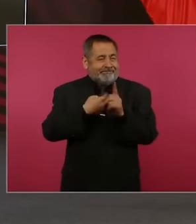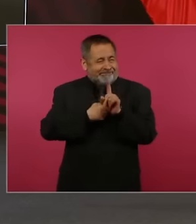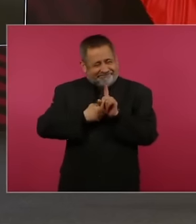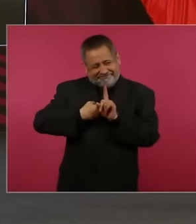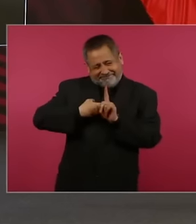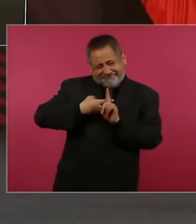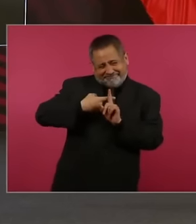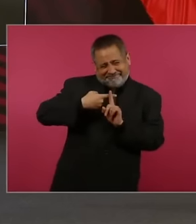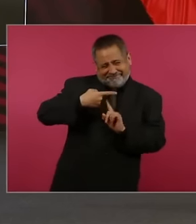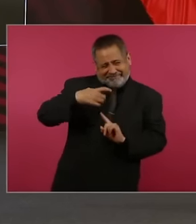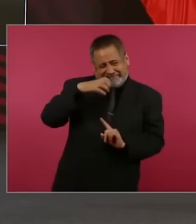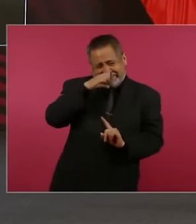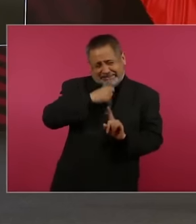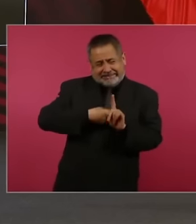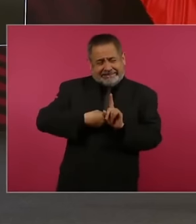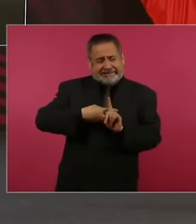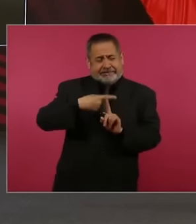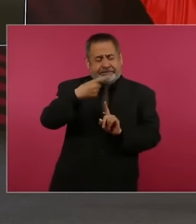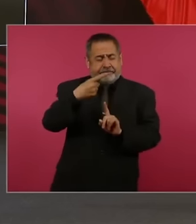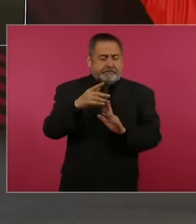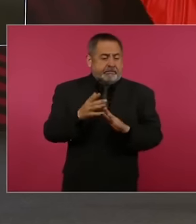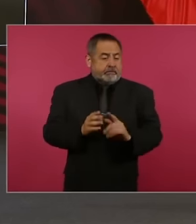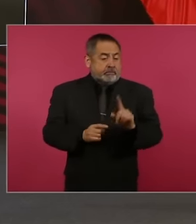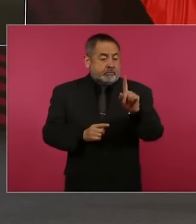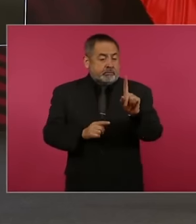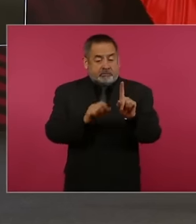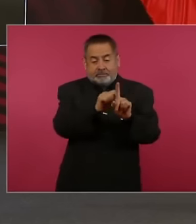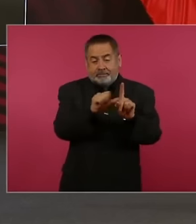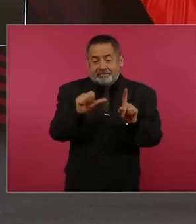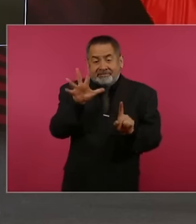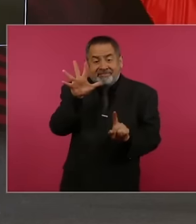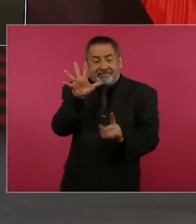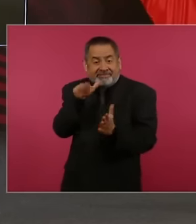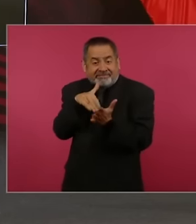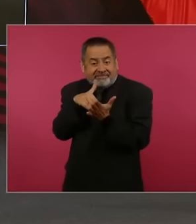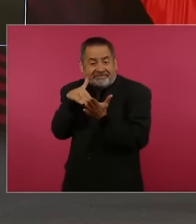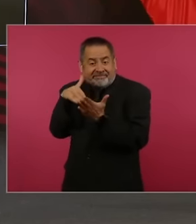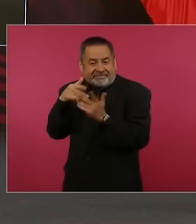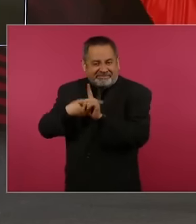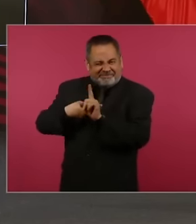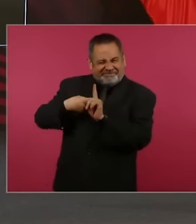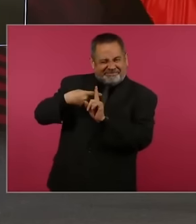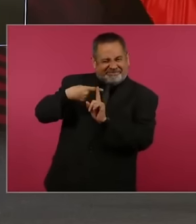temperatures that vary between 1 and 5 million degrees and we can do this. see thanks to